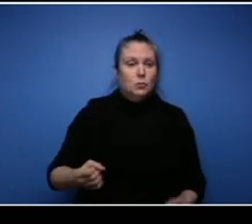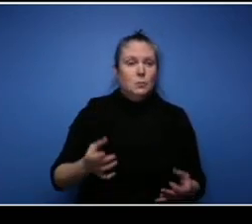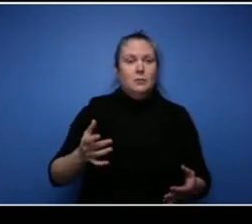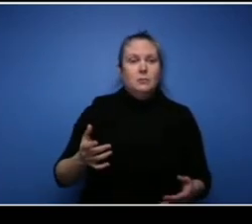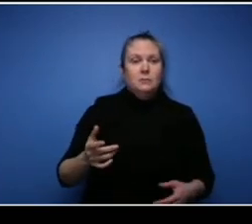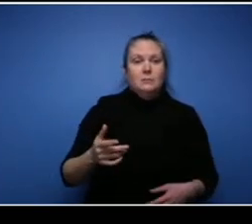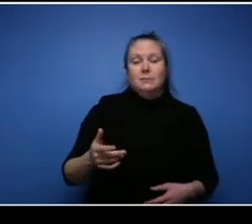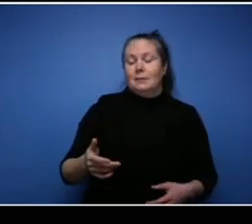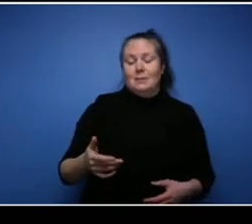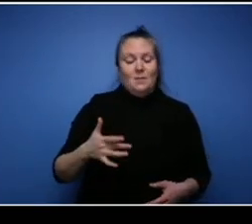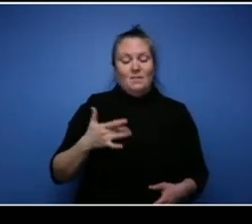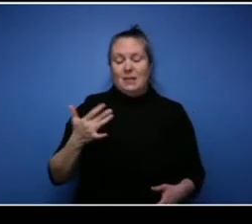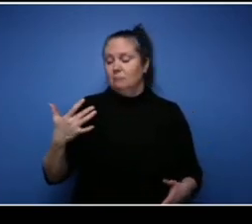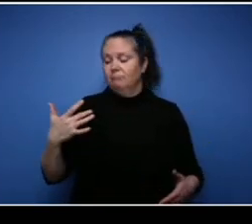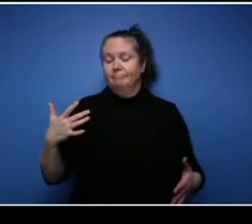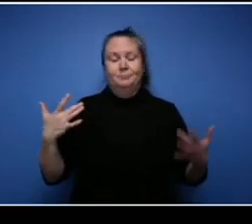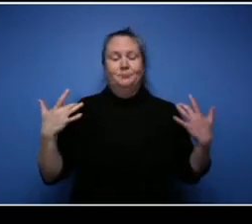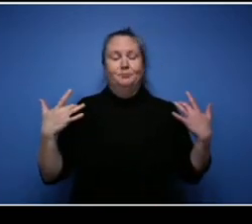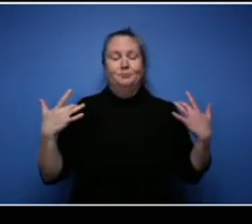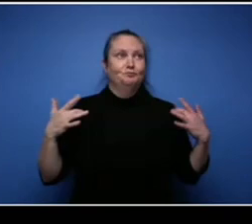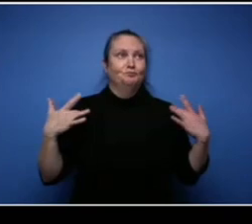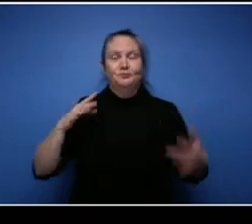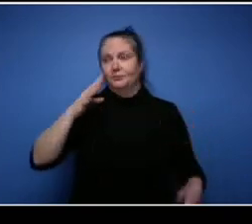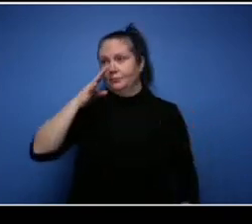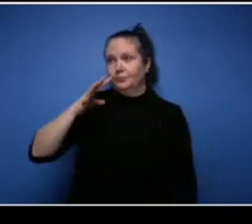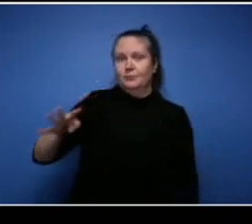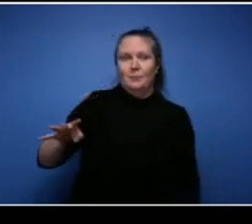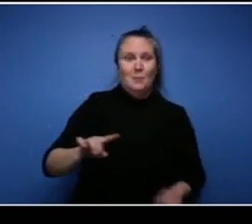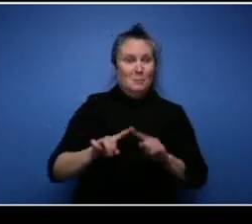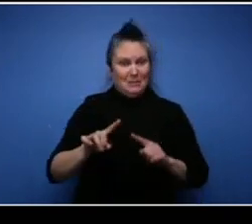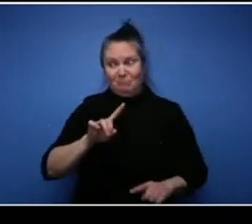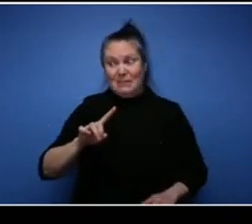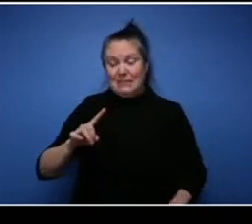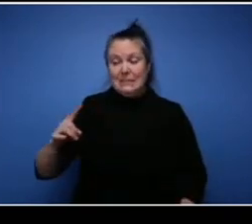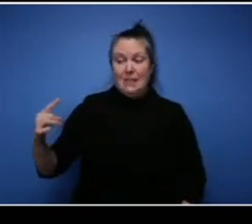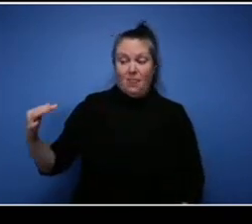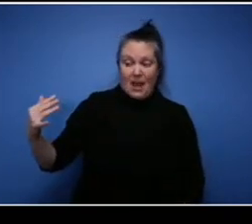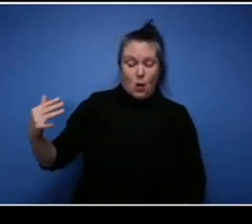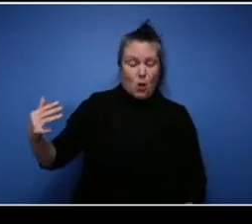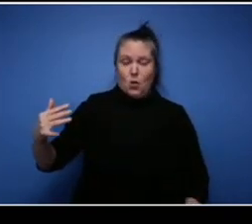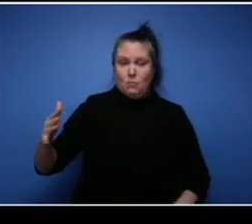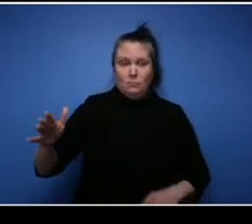it off of our shoulders sometimes but it's there. It's there all the time. I post a lot